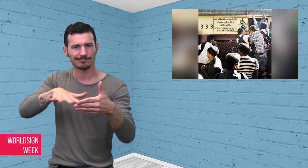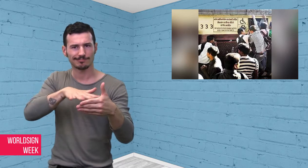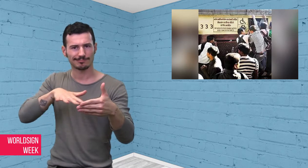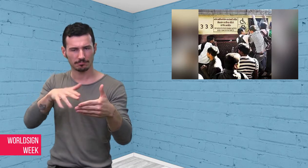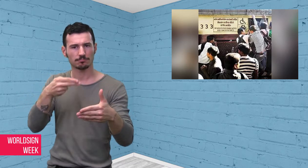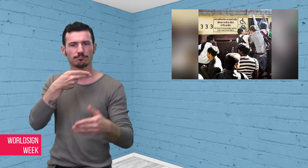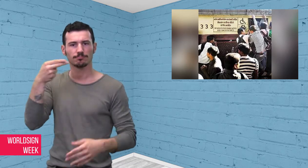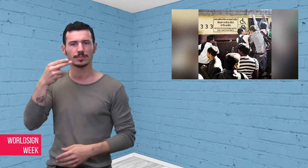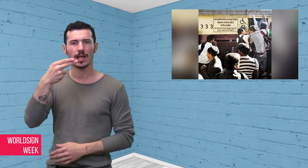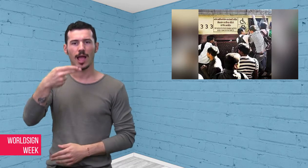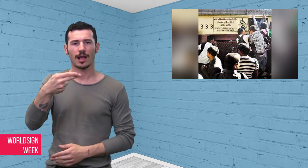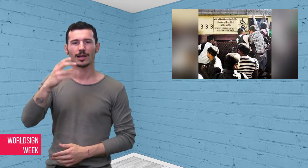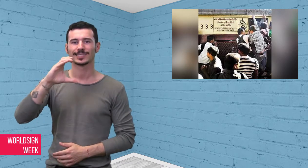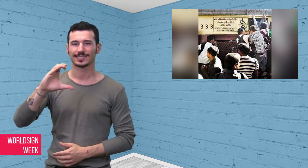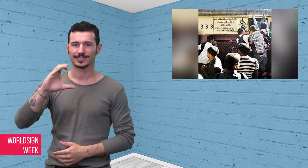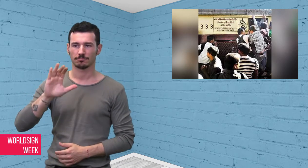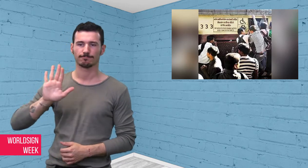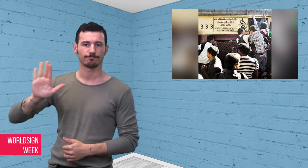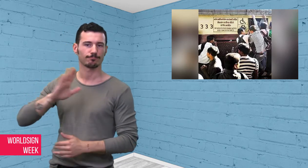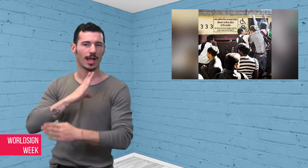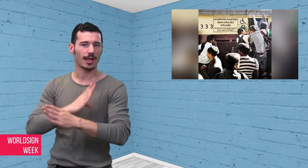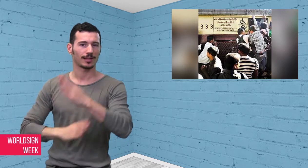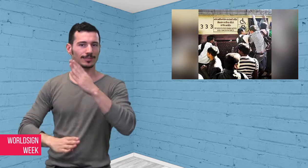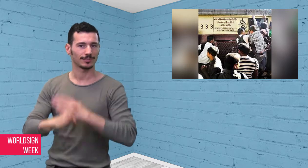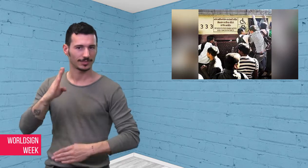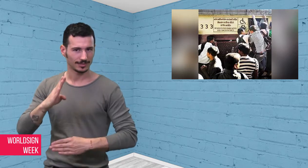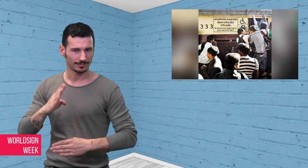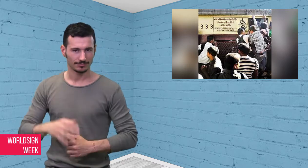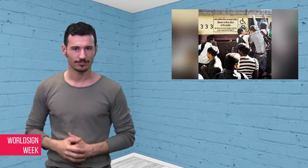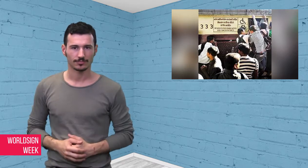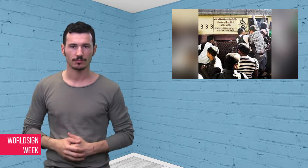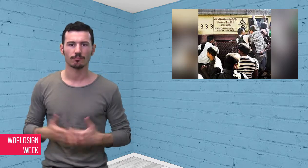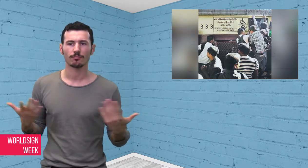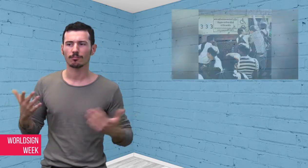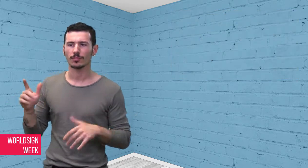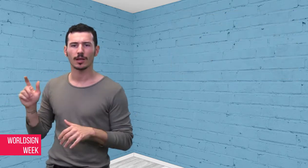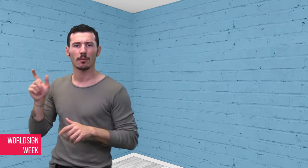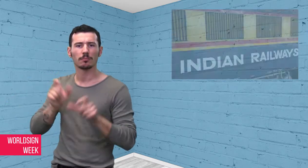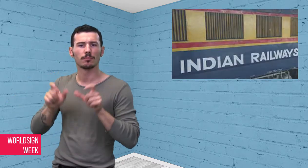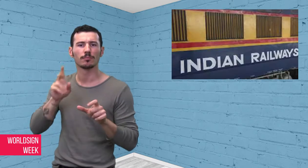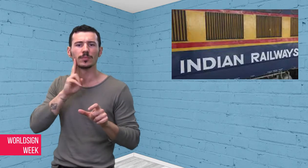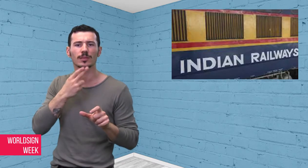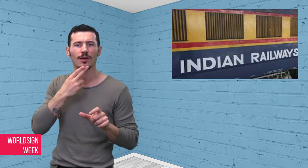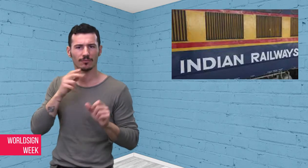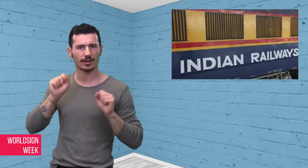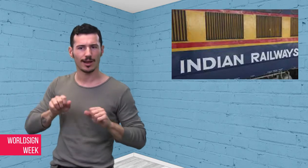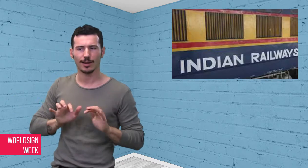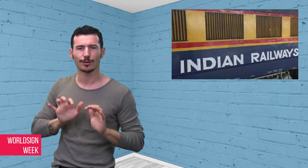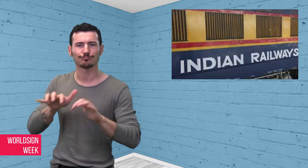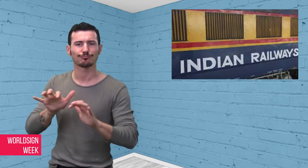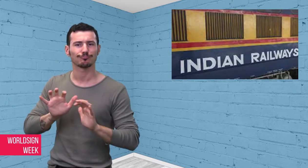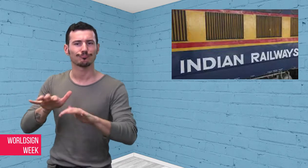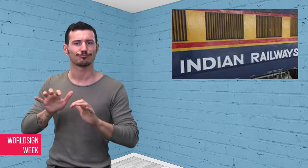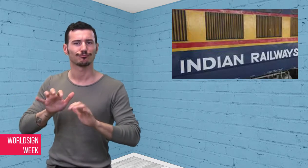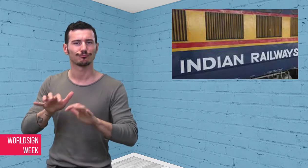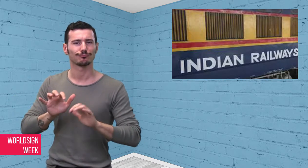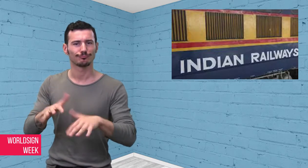being used by Deaf people. HC is less crowded as it can be used